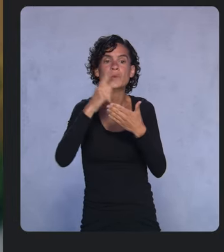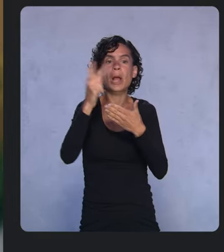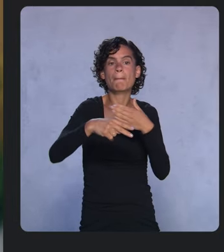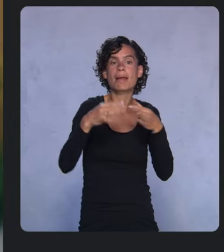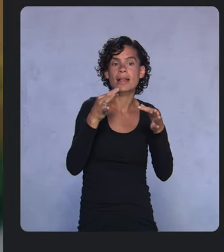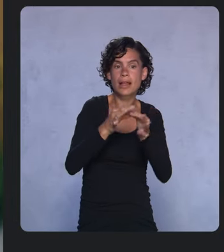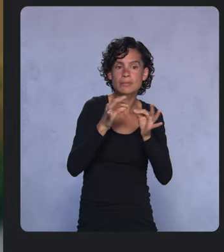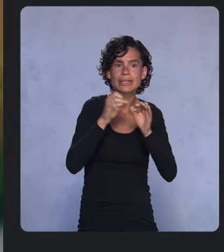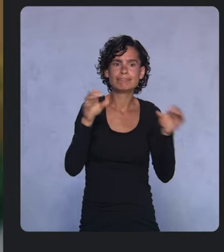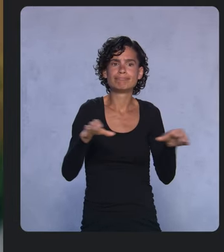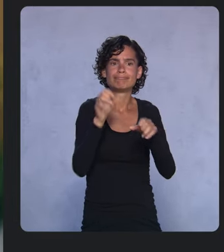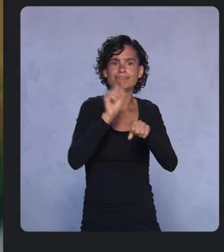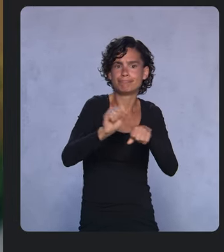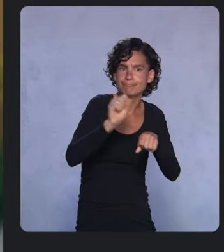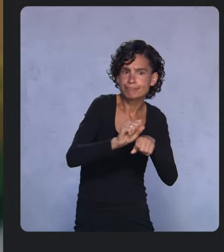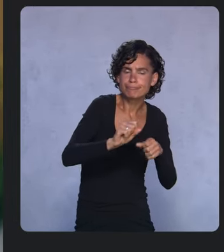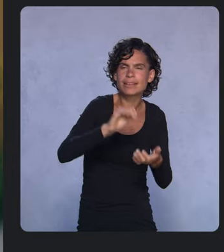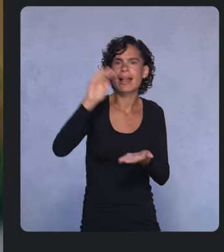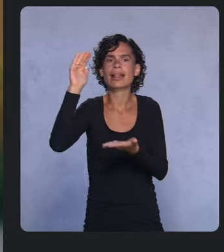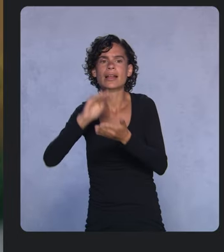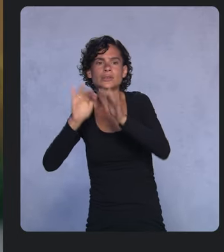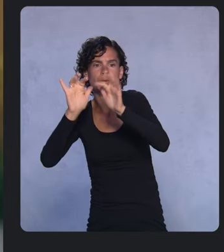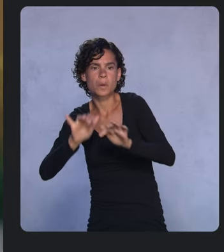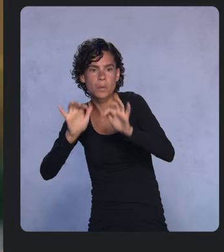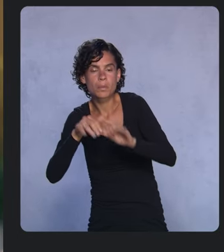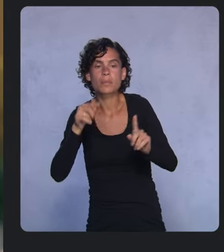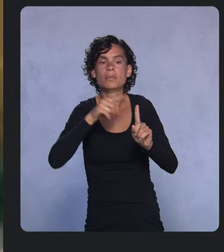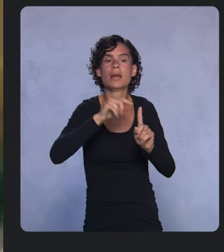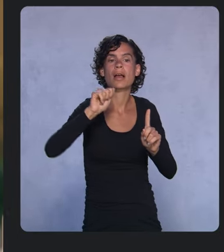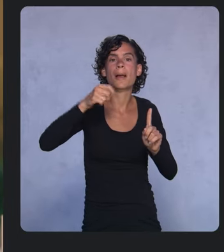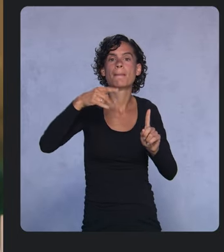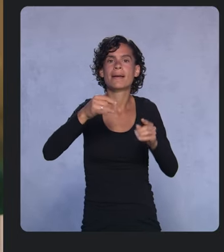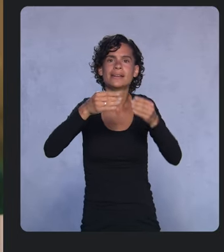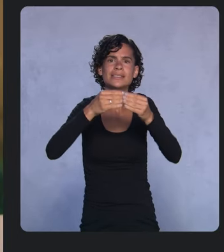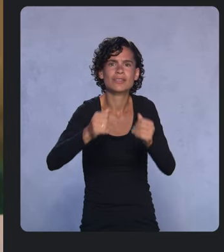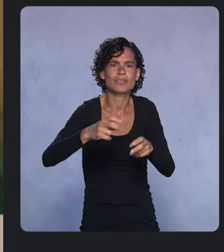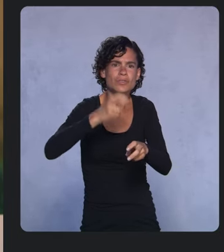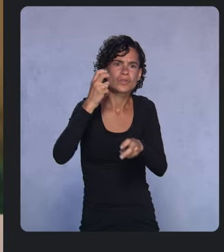and APIs that solve the hardest problems on mobile, yet have backward compatibility.